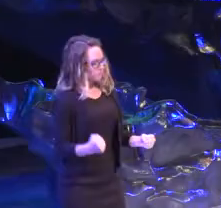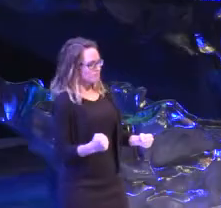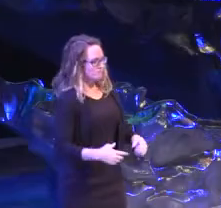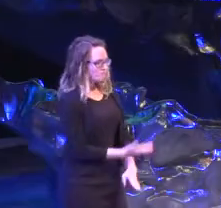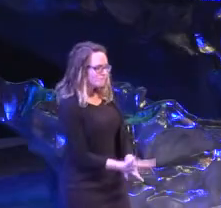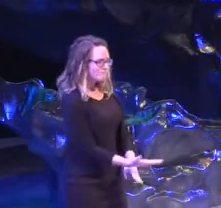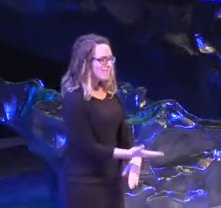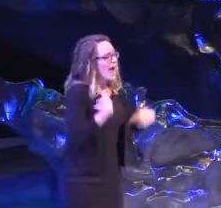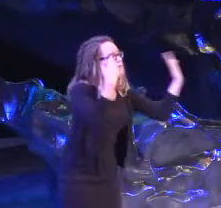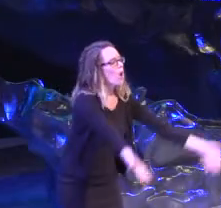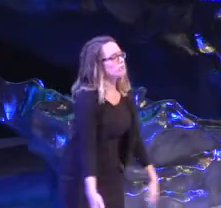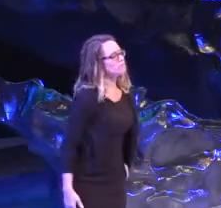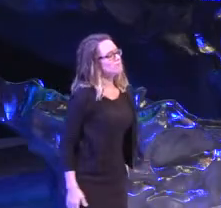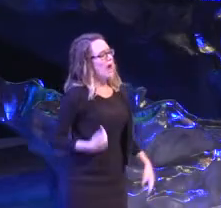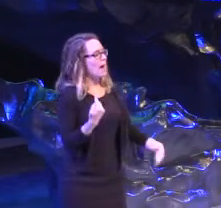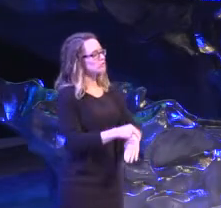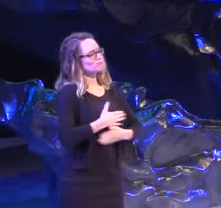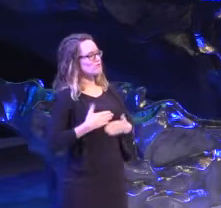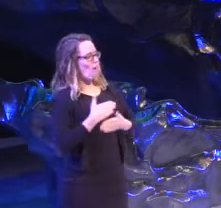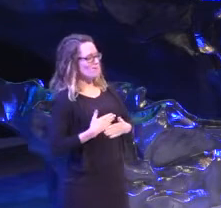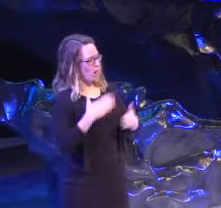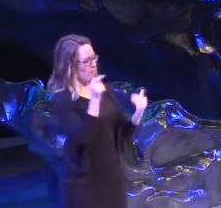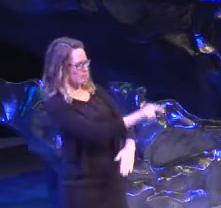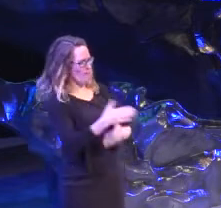I don't know. I'm just up here having a good time. I hope ya'll are having a good time, too.